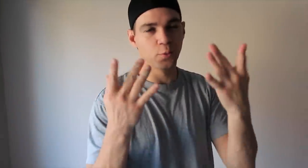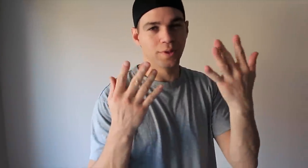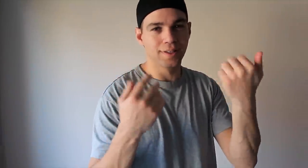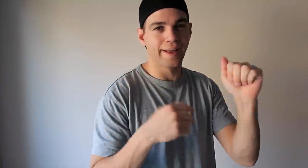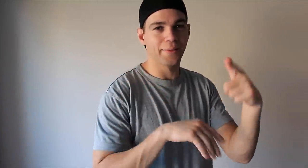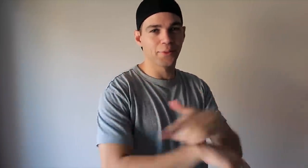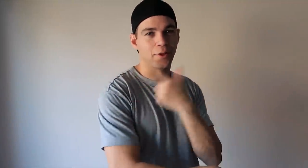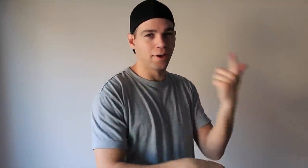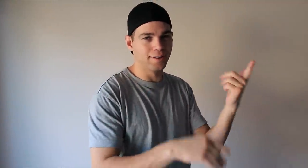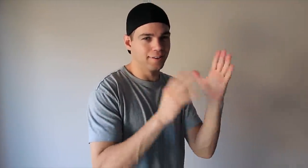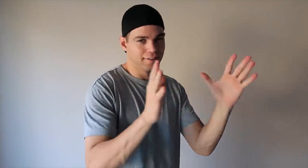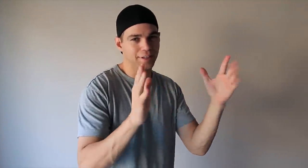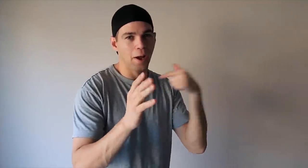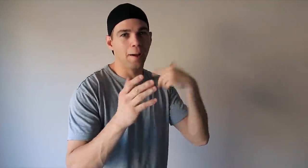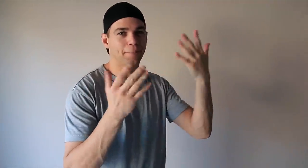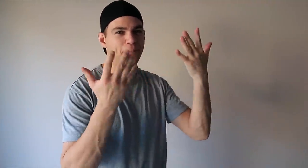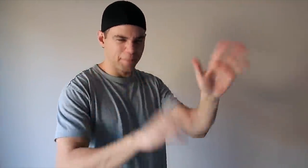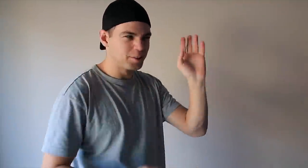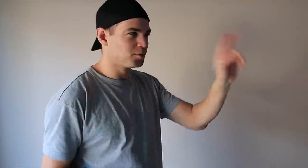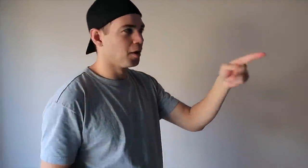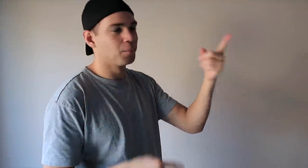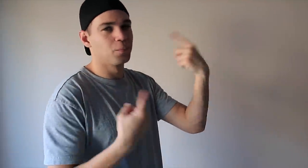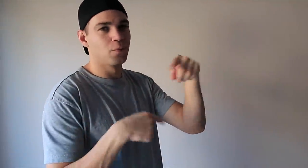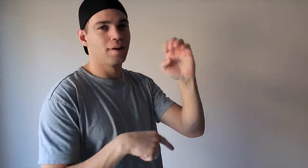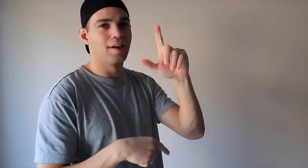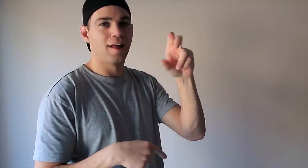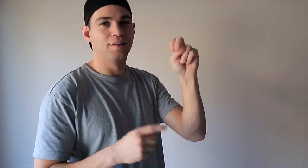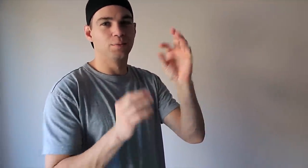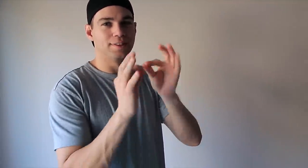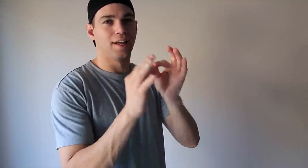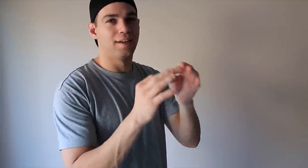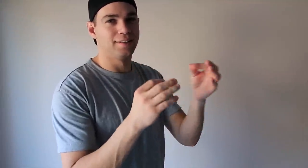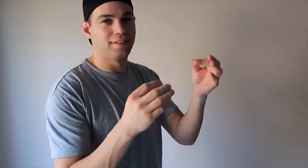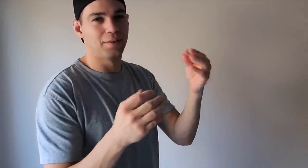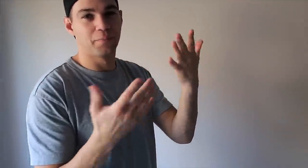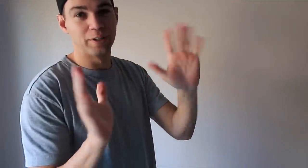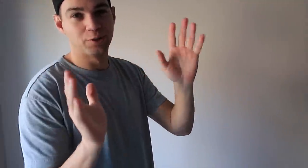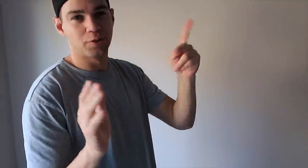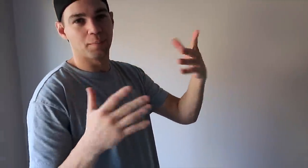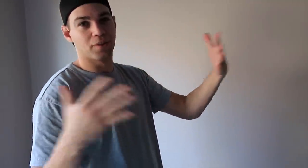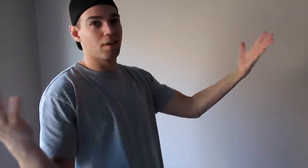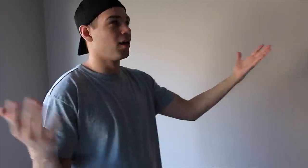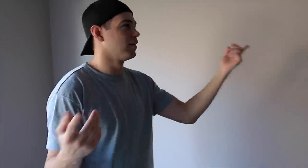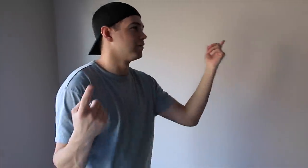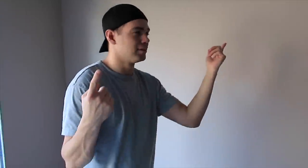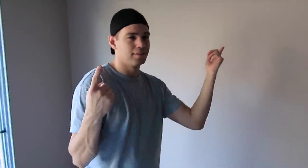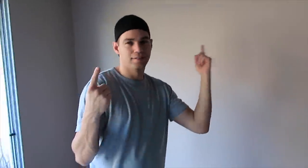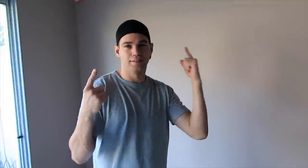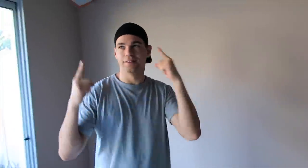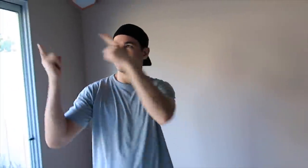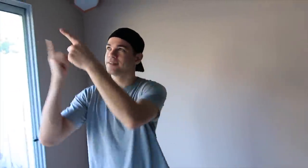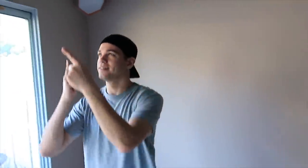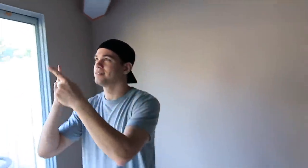I couldn't wait that long. I finished up while Ellen edits I finished a lot